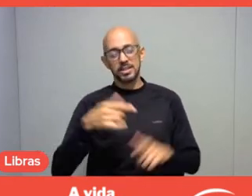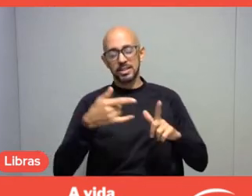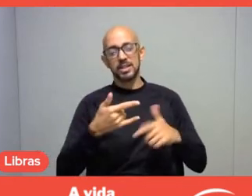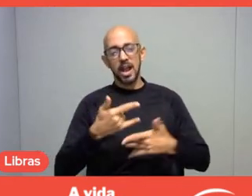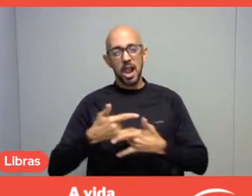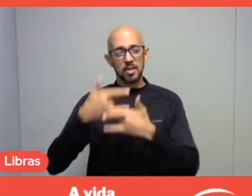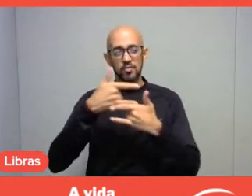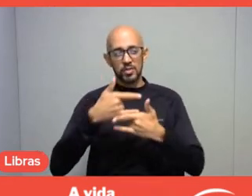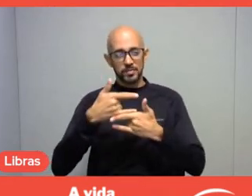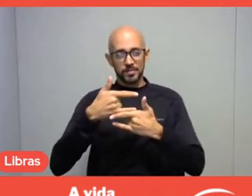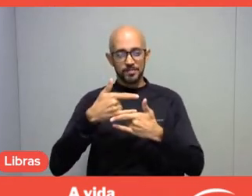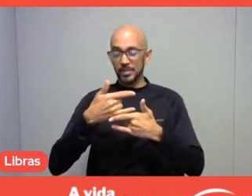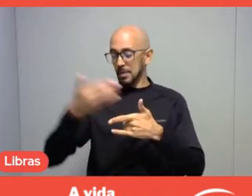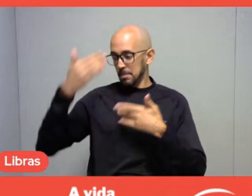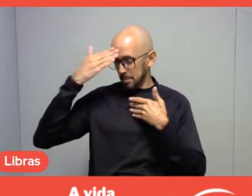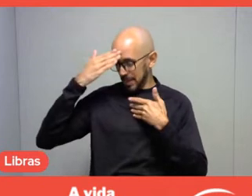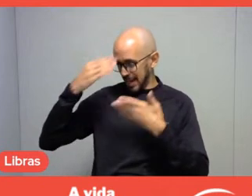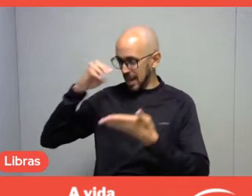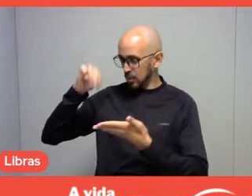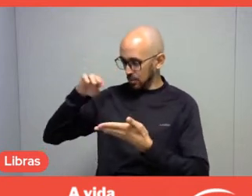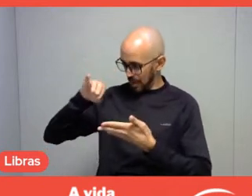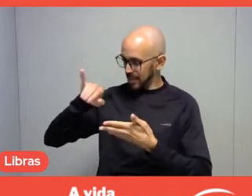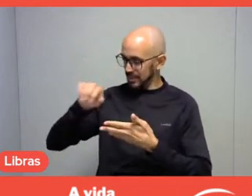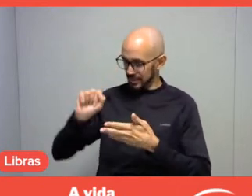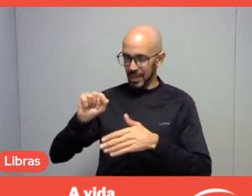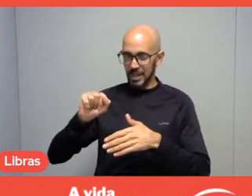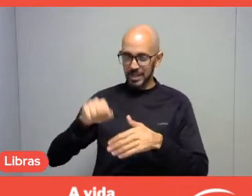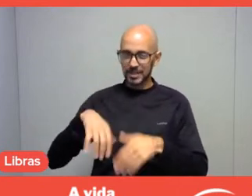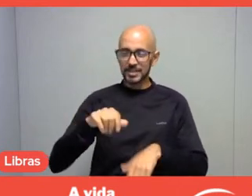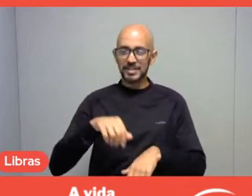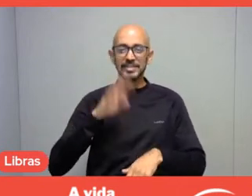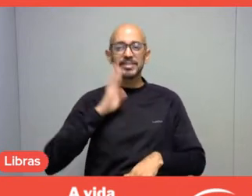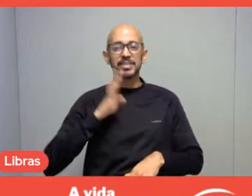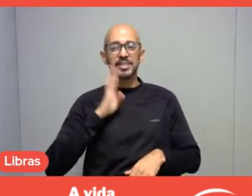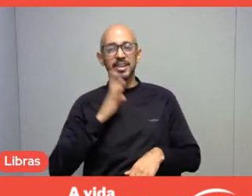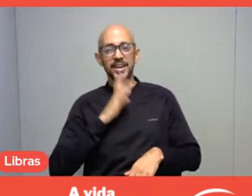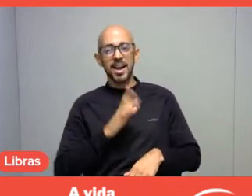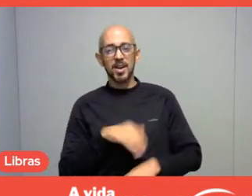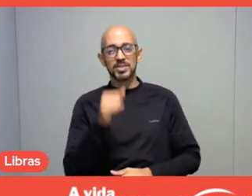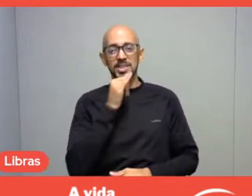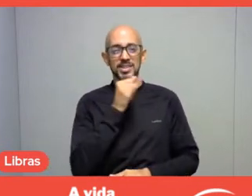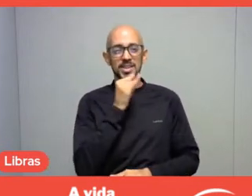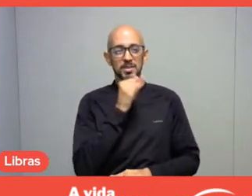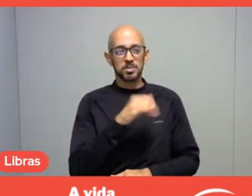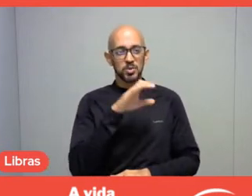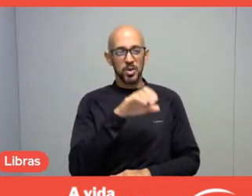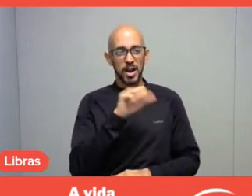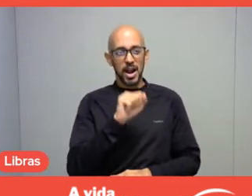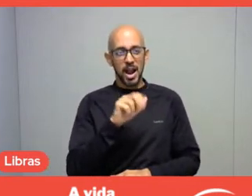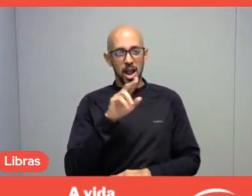Thank you, Marcia. It's very interesting to hear Cadu's examples. Surely Samuel will also give some.